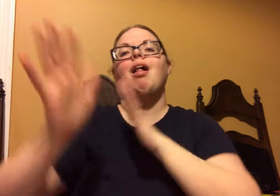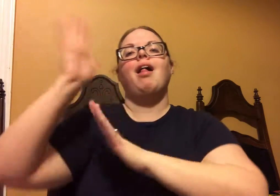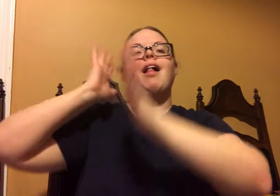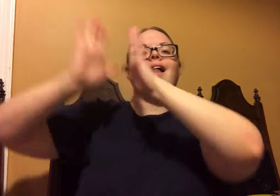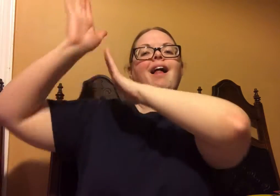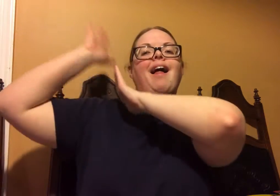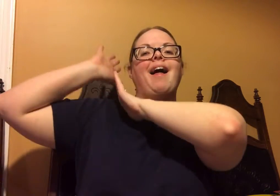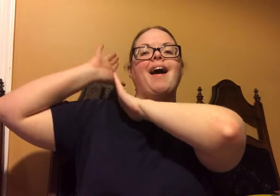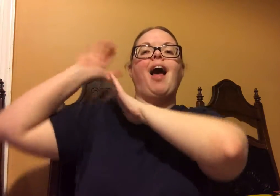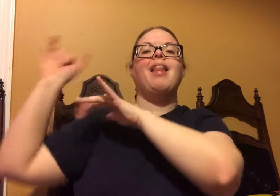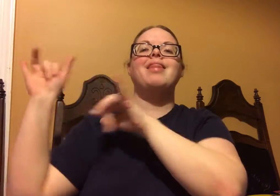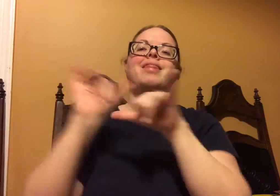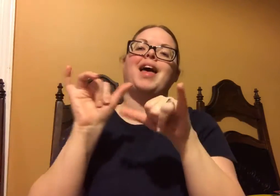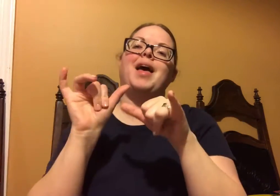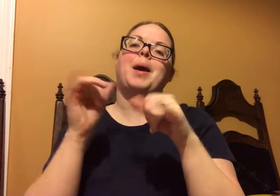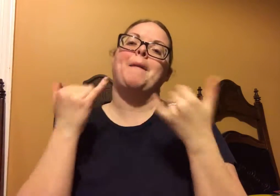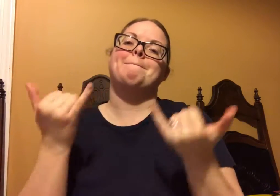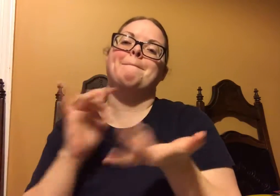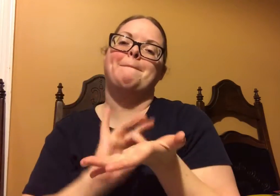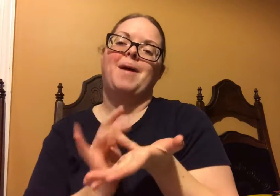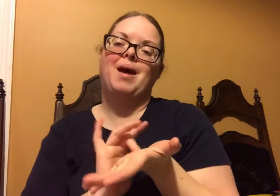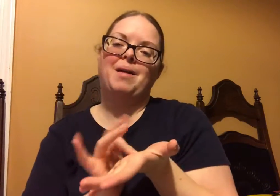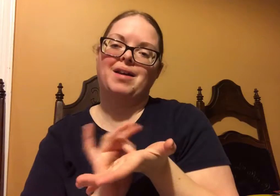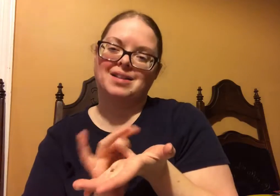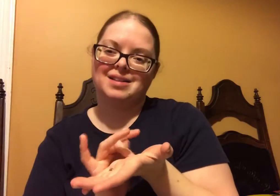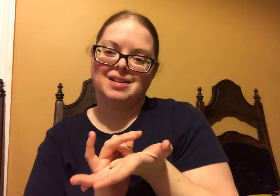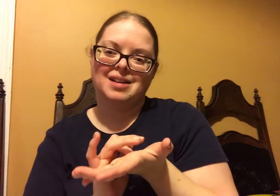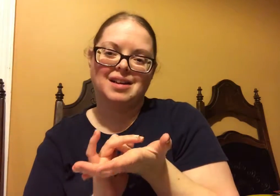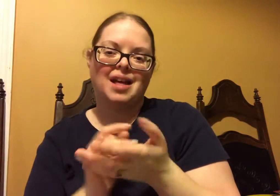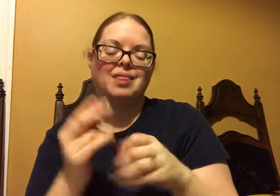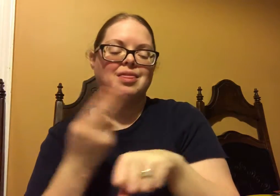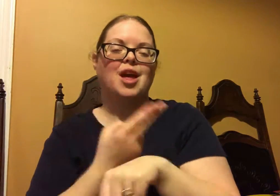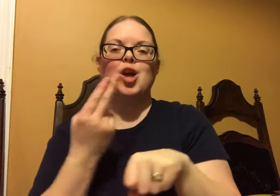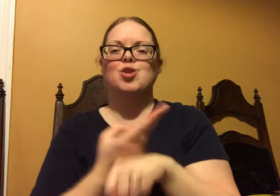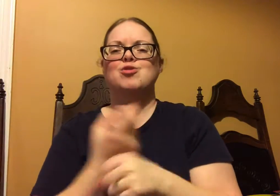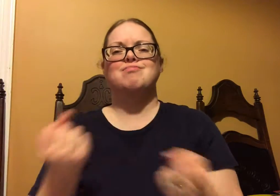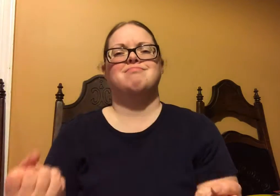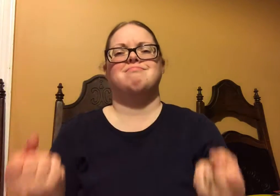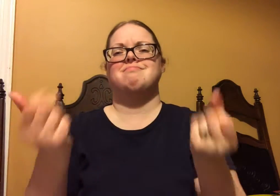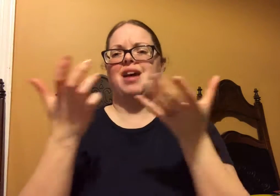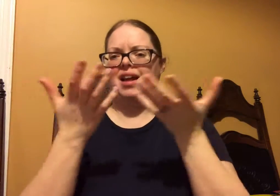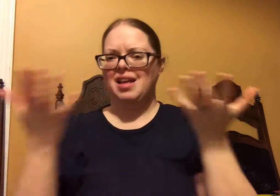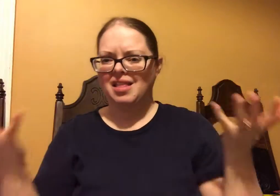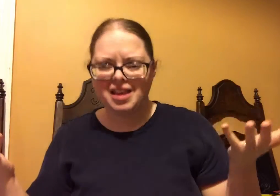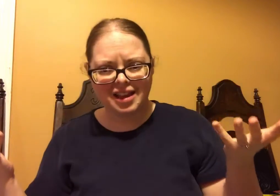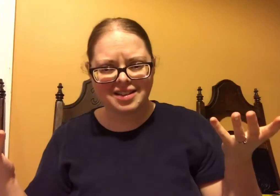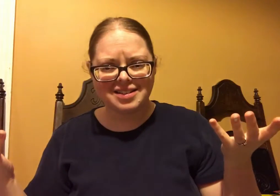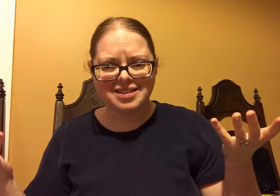But now that I was doing my research, I learned that the Frankincense and the Myrrh were like